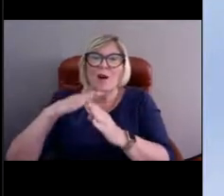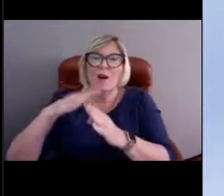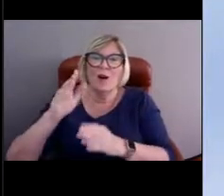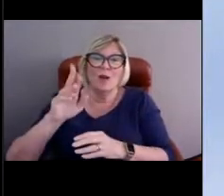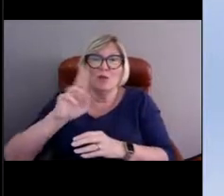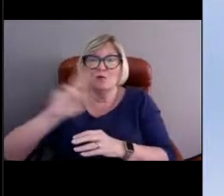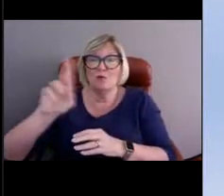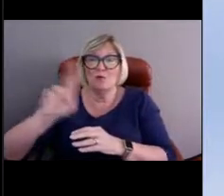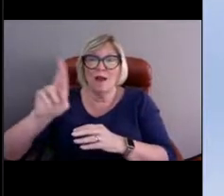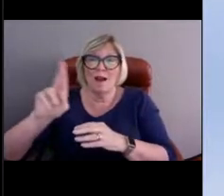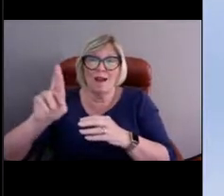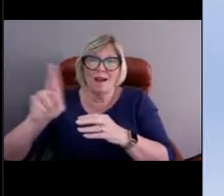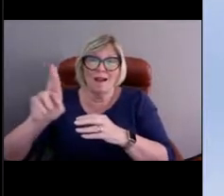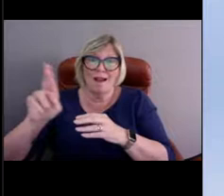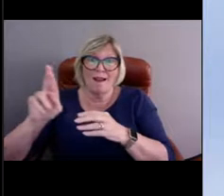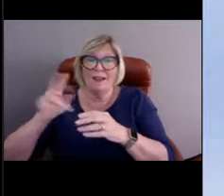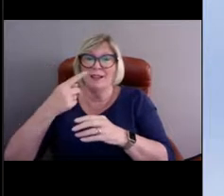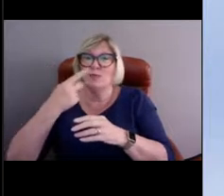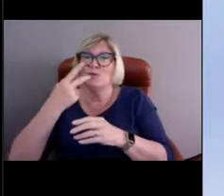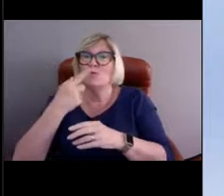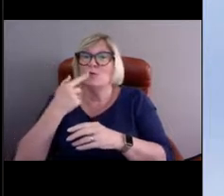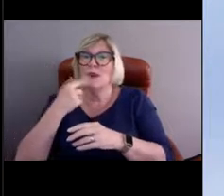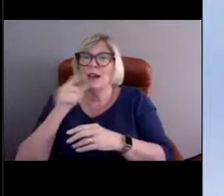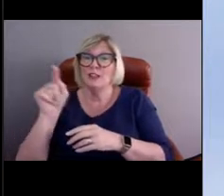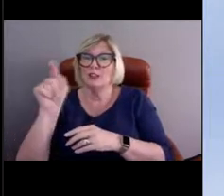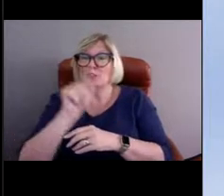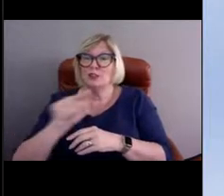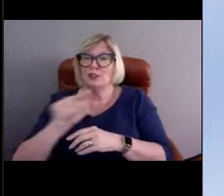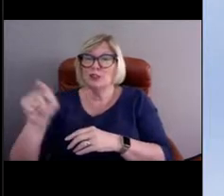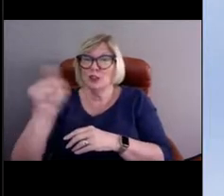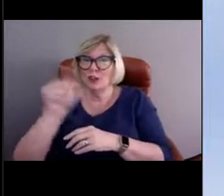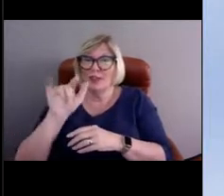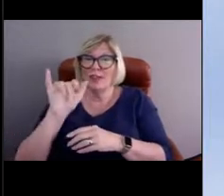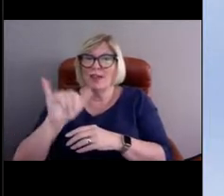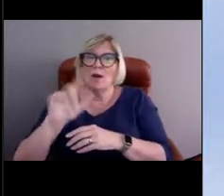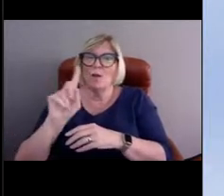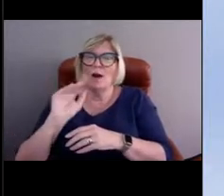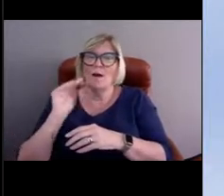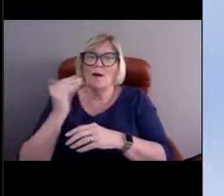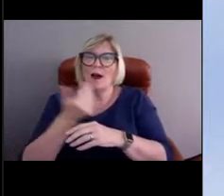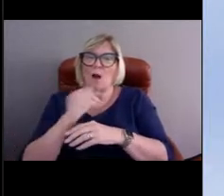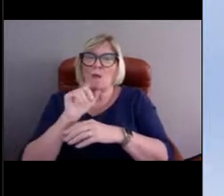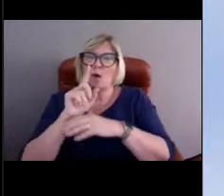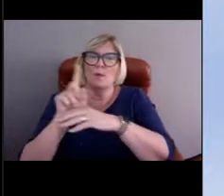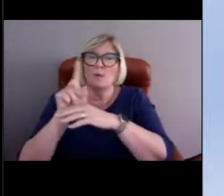you see in the red circle, that's actually where we have our buoy cameras installed on the station.